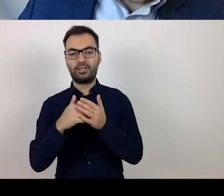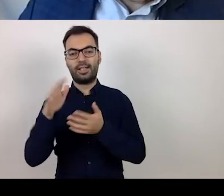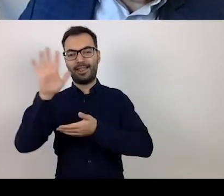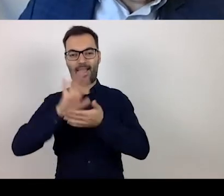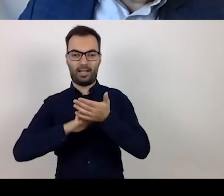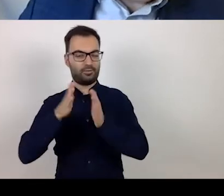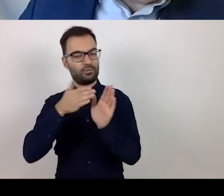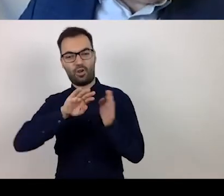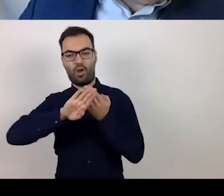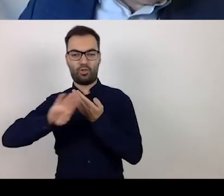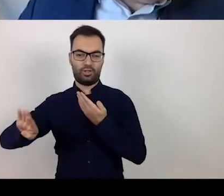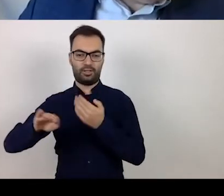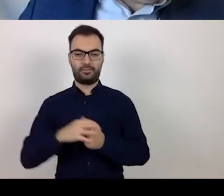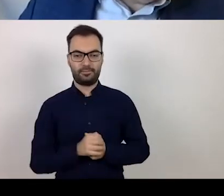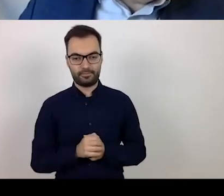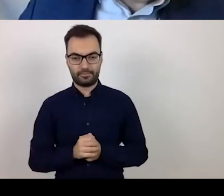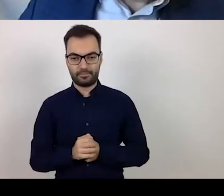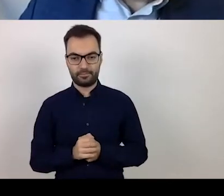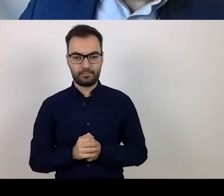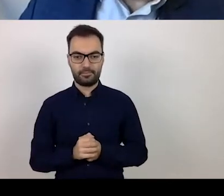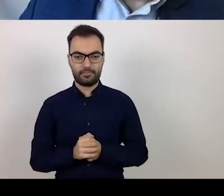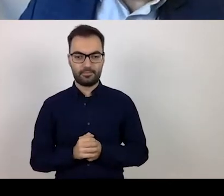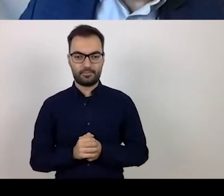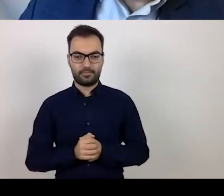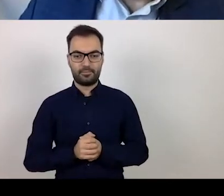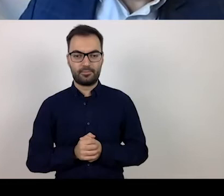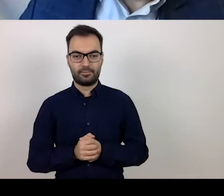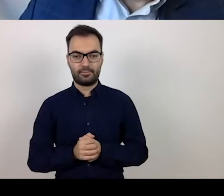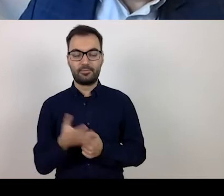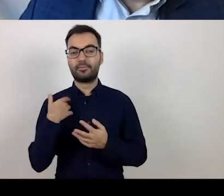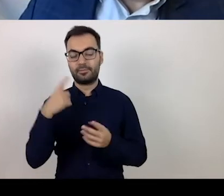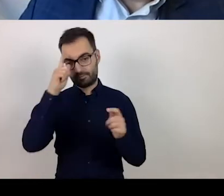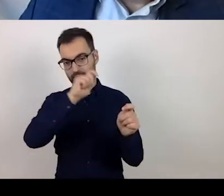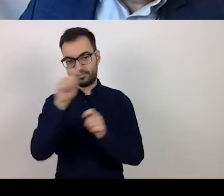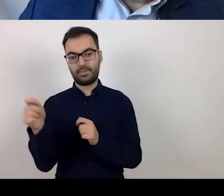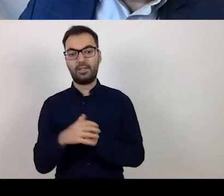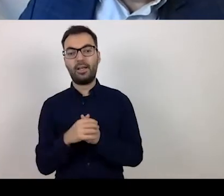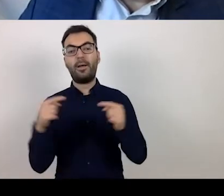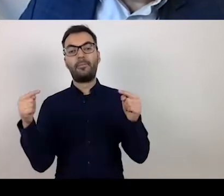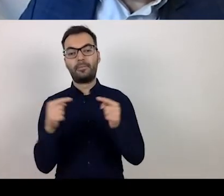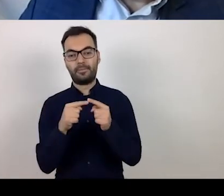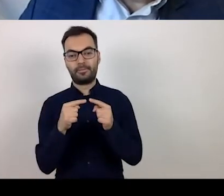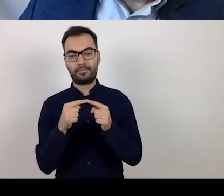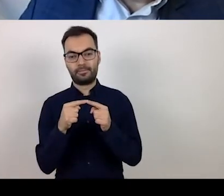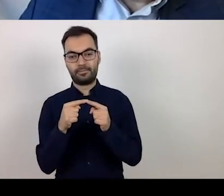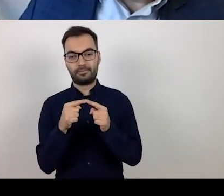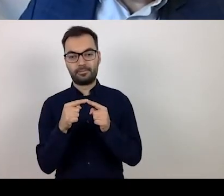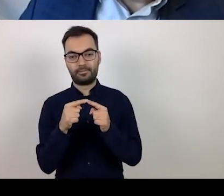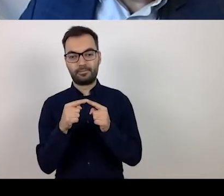I would like to point out that under the new guidelines,